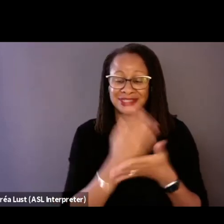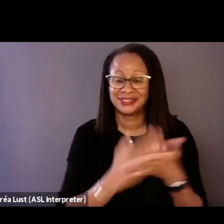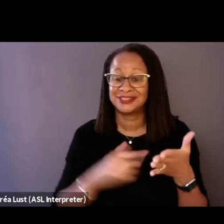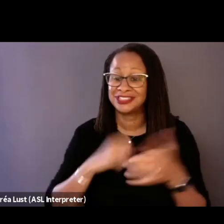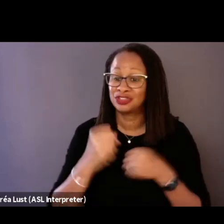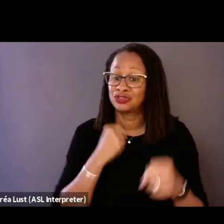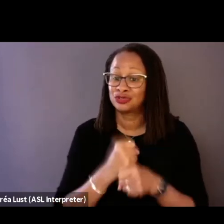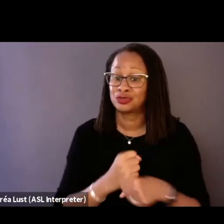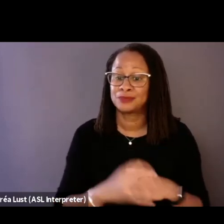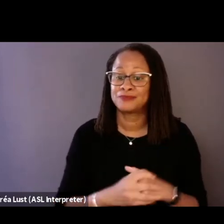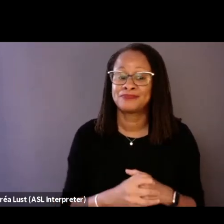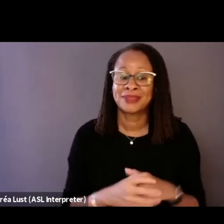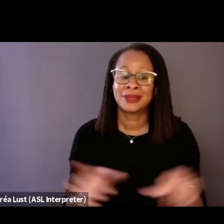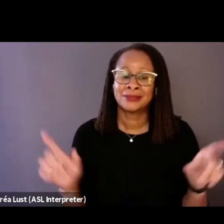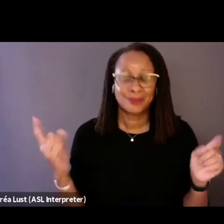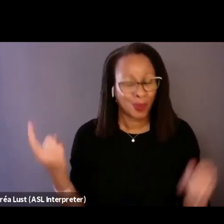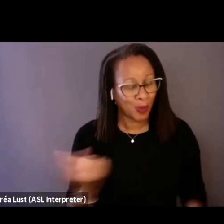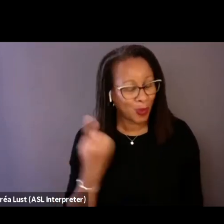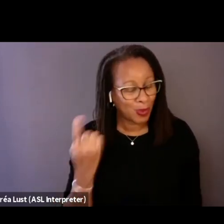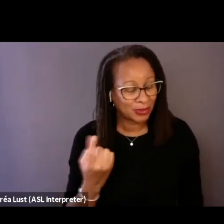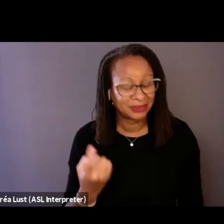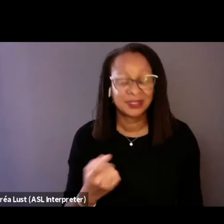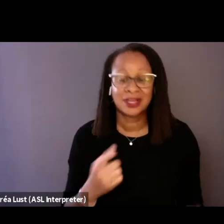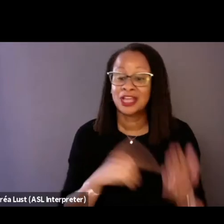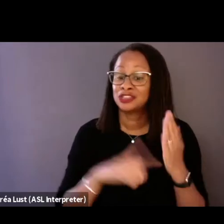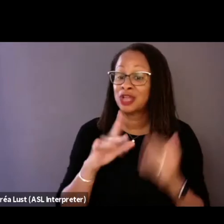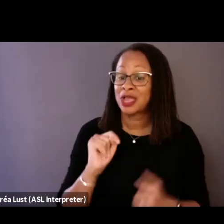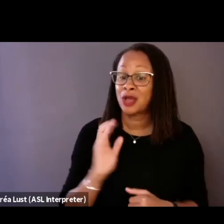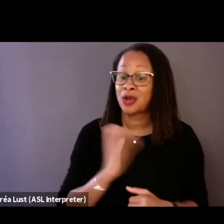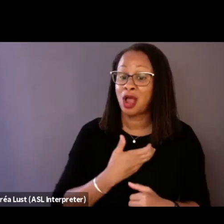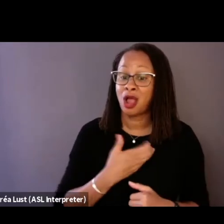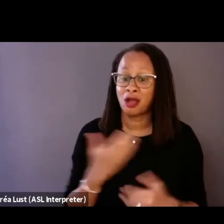And as always, you can check out our upcoming screenings